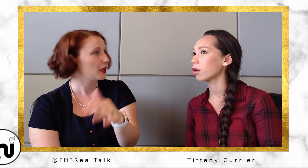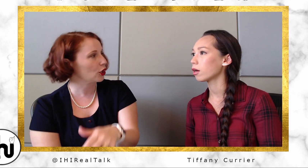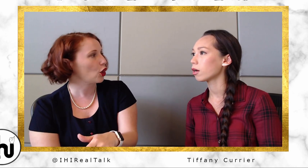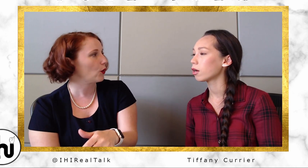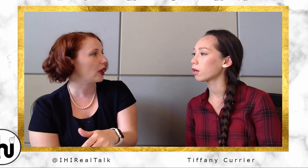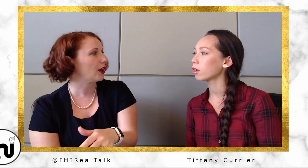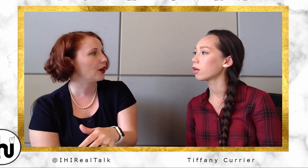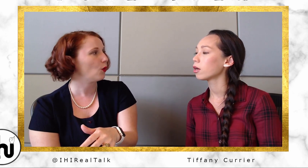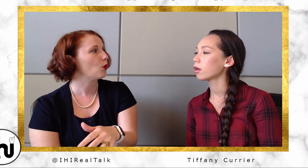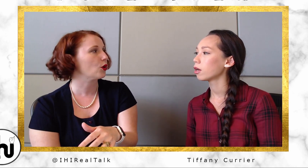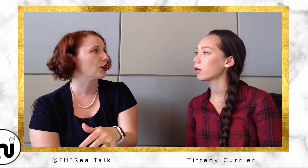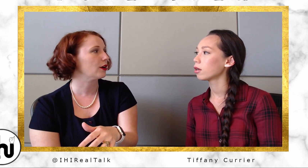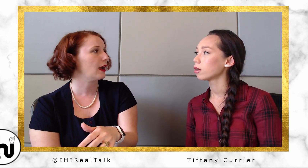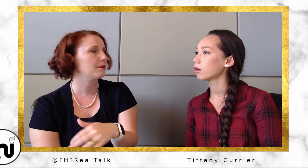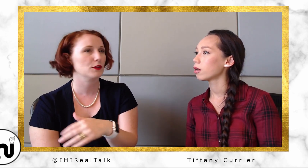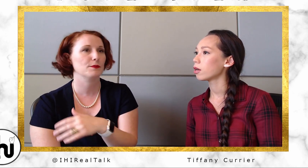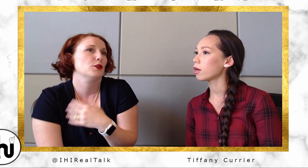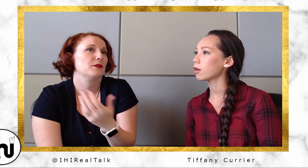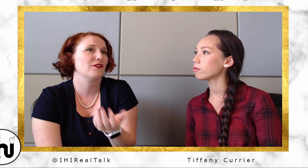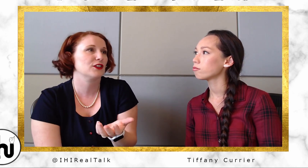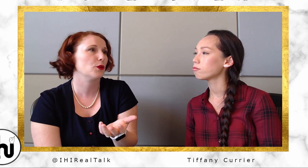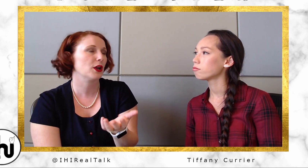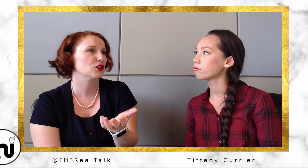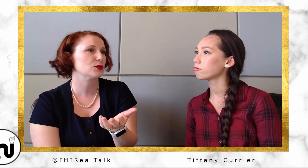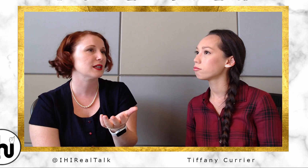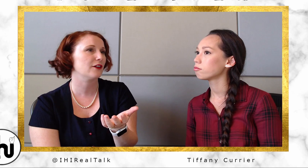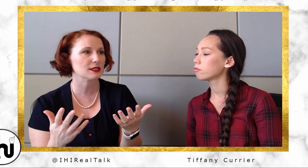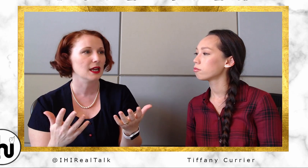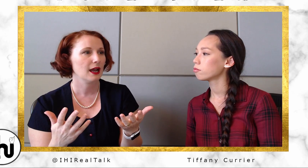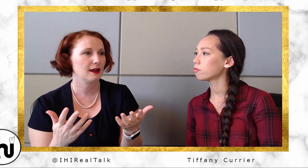either being a CODA or the fact that your parents were Deaf?